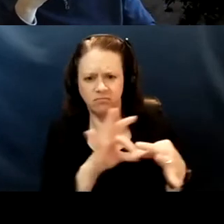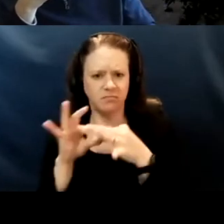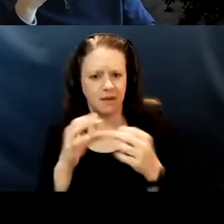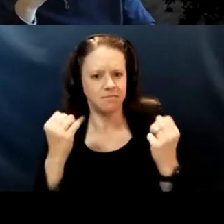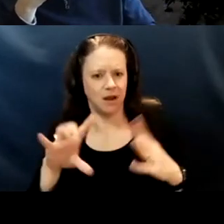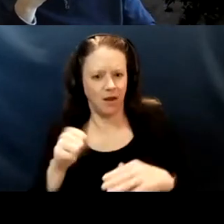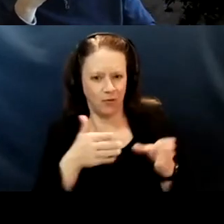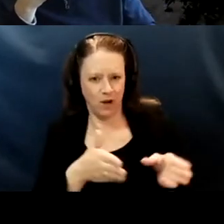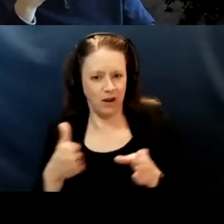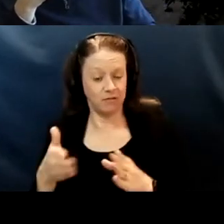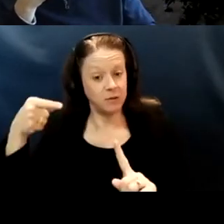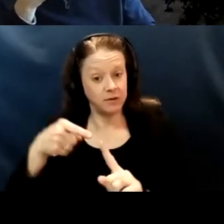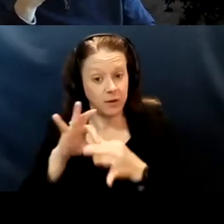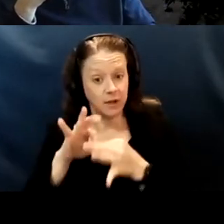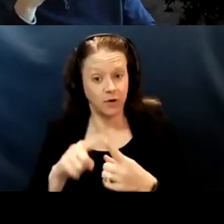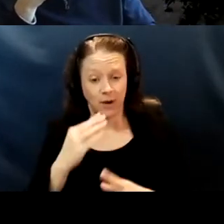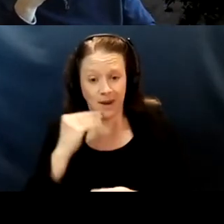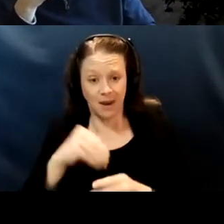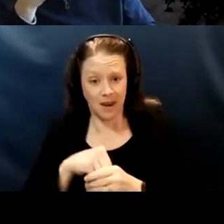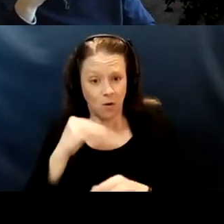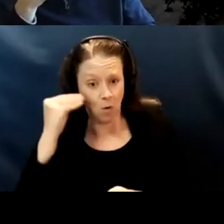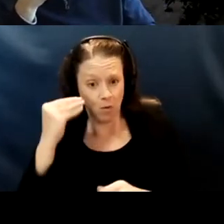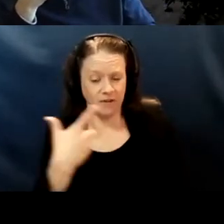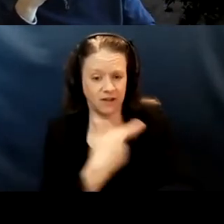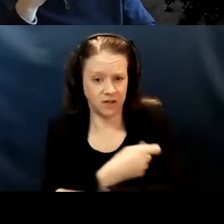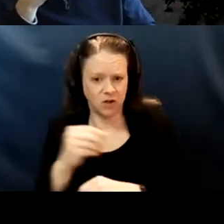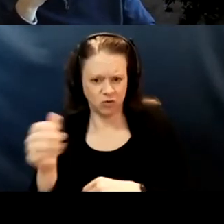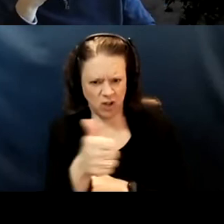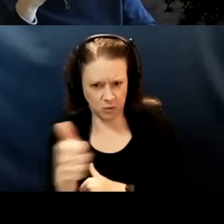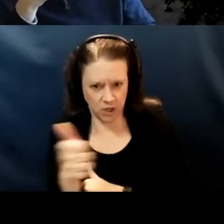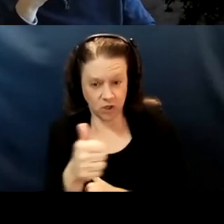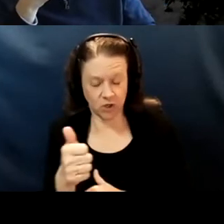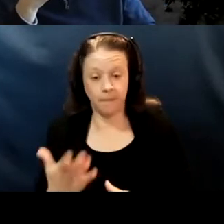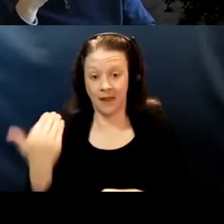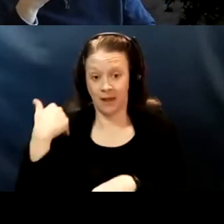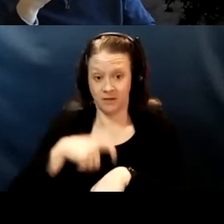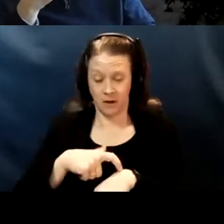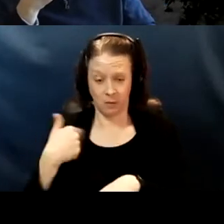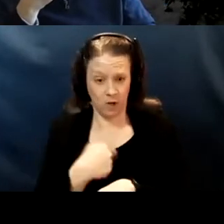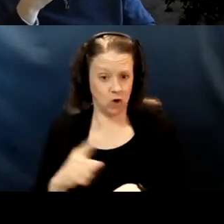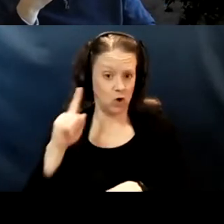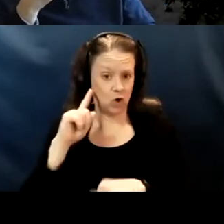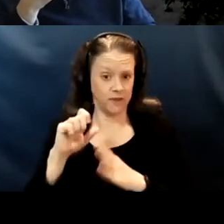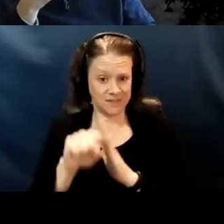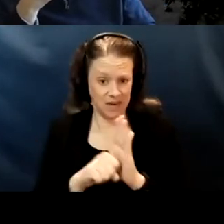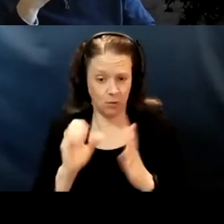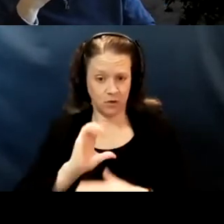Specifically around in-home vaccinations and transportation. The state, the last time we heard was finalizing a transportation contractor.